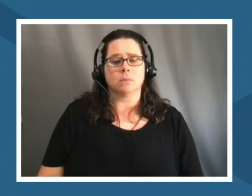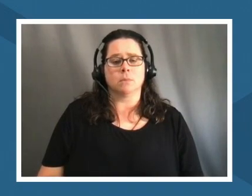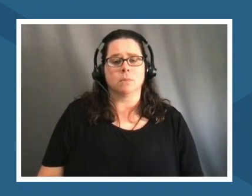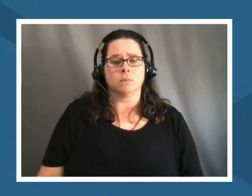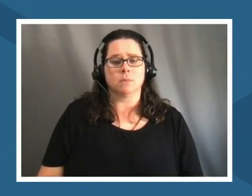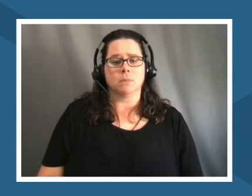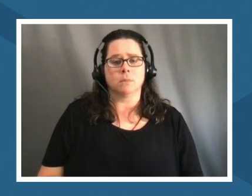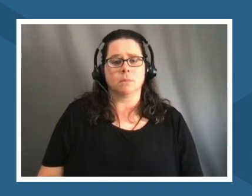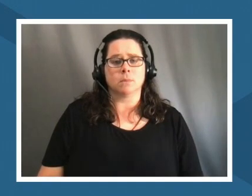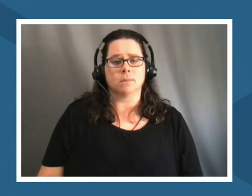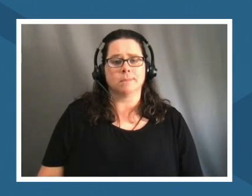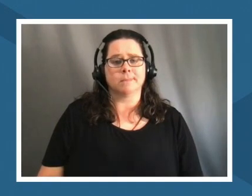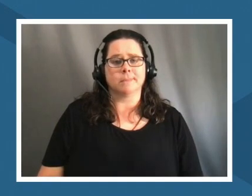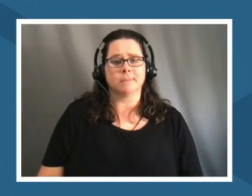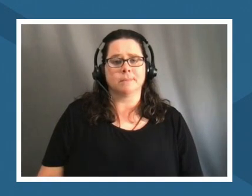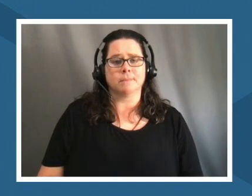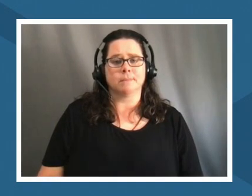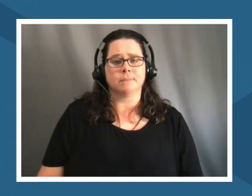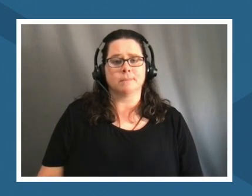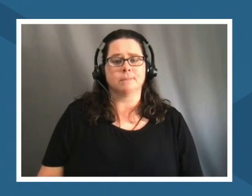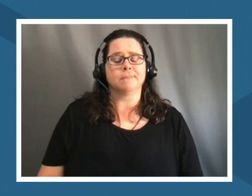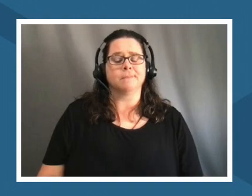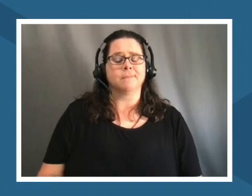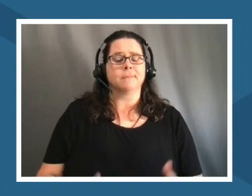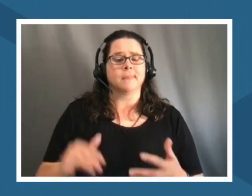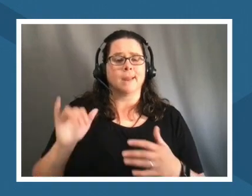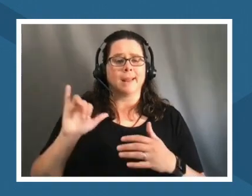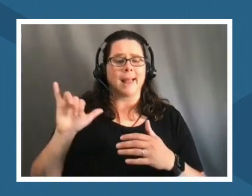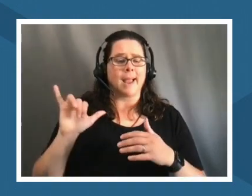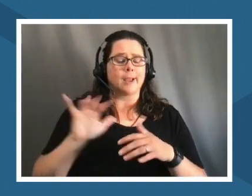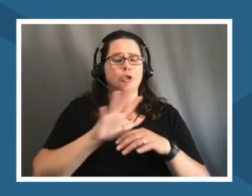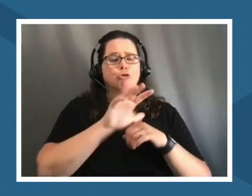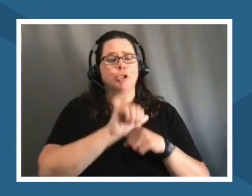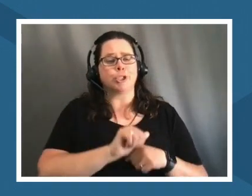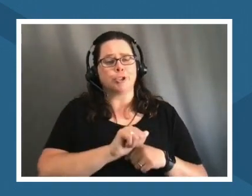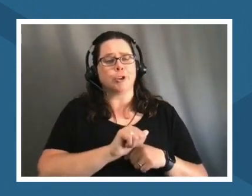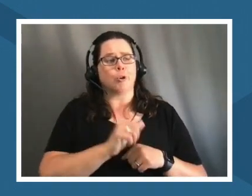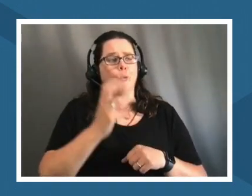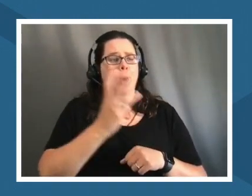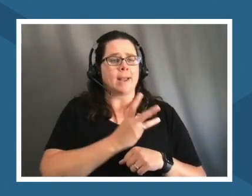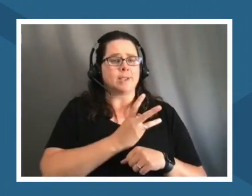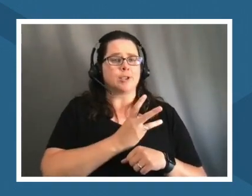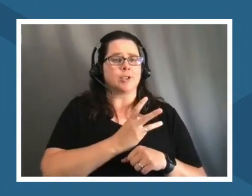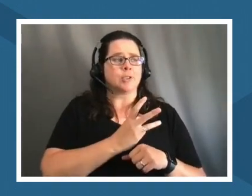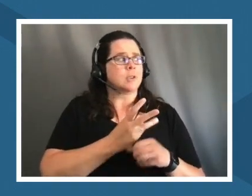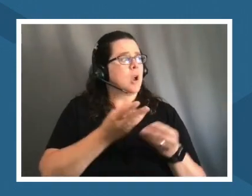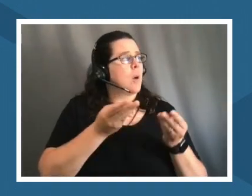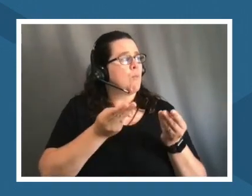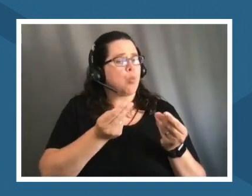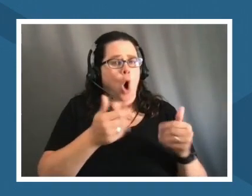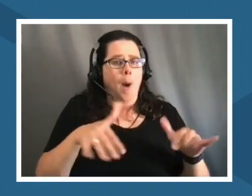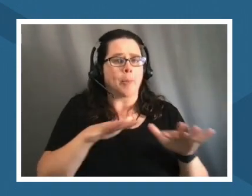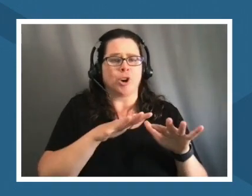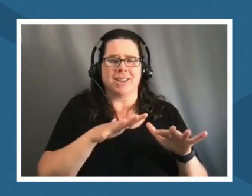references for like traditional western locking concepts of property right it's